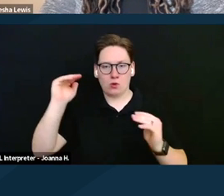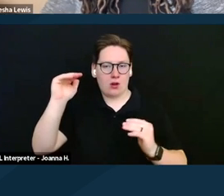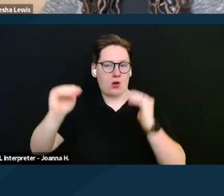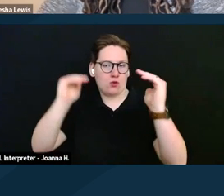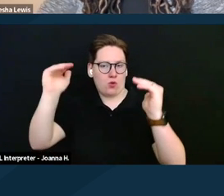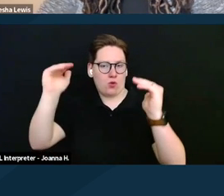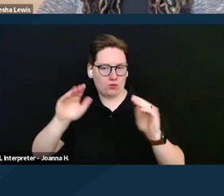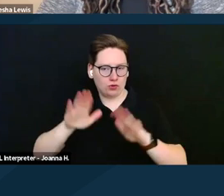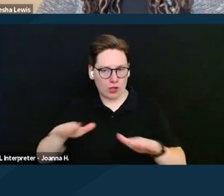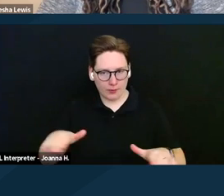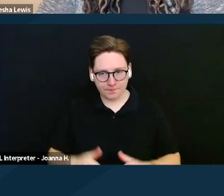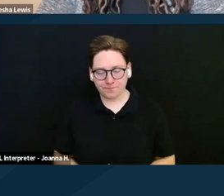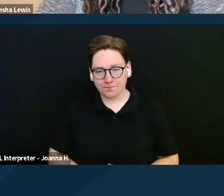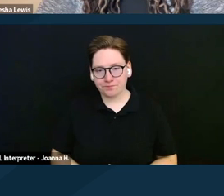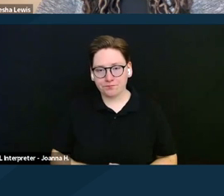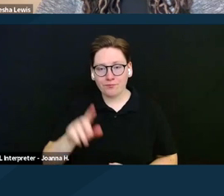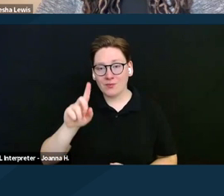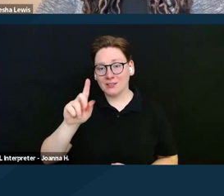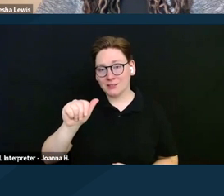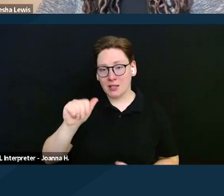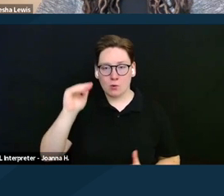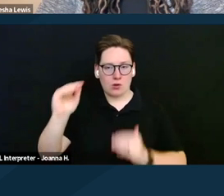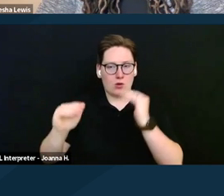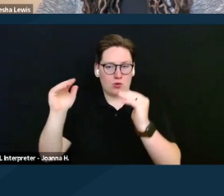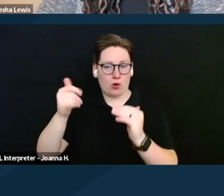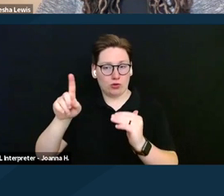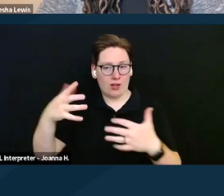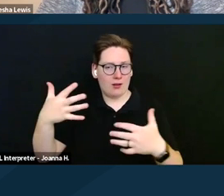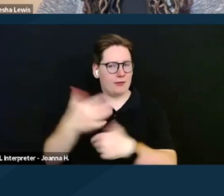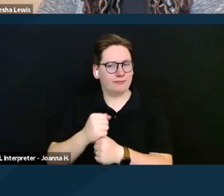The Disabled Adult Child, otherwise known as DAC, benefit,